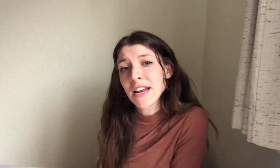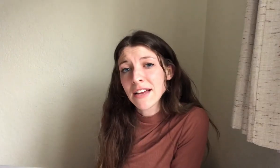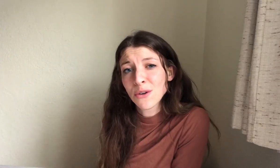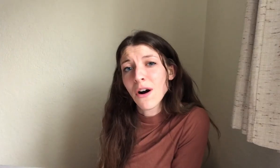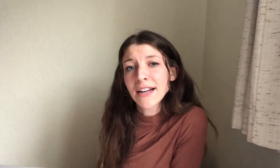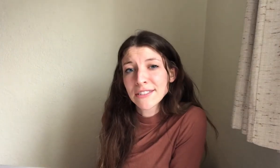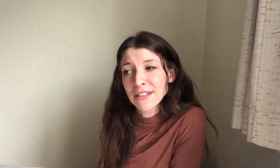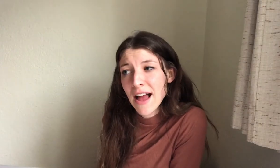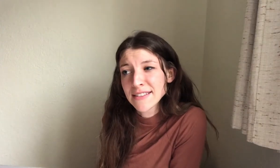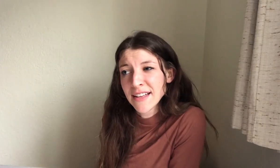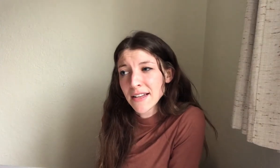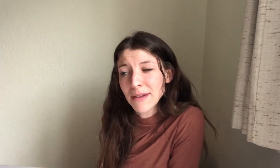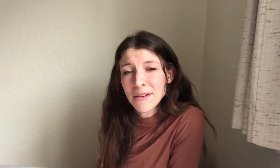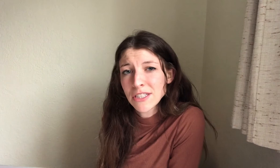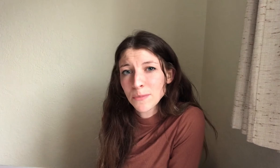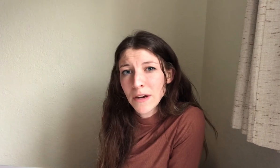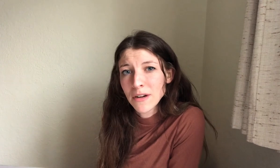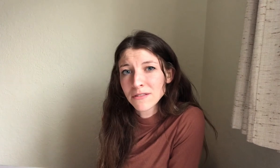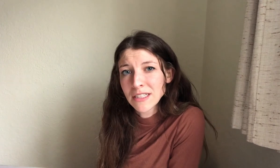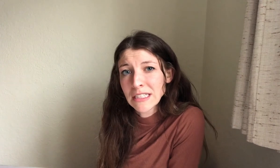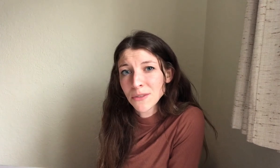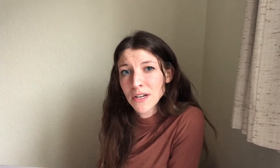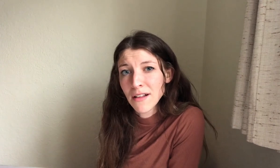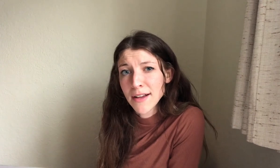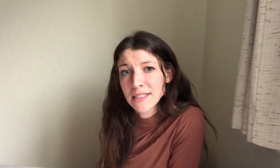in high school I just realized that maybe you just bring what you really need to one class in